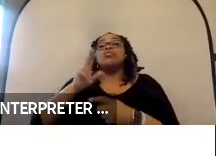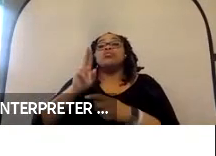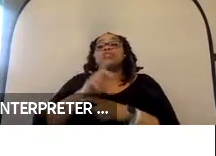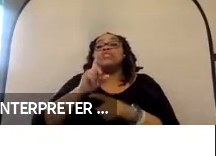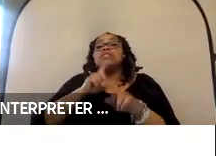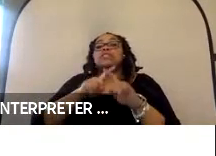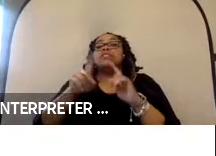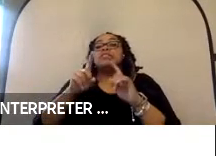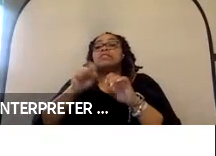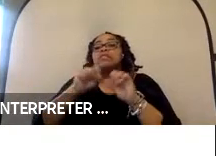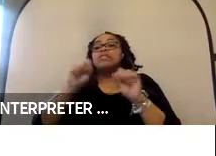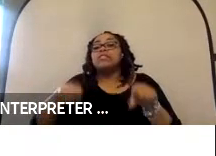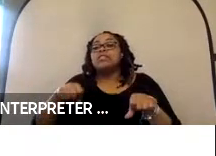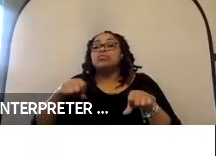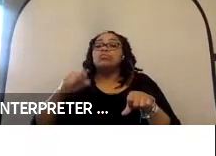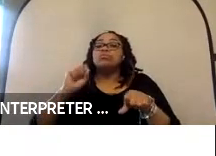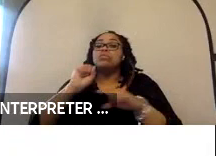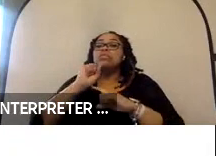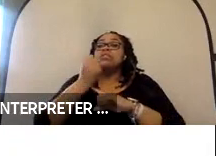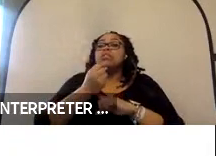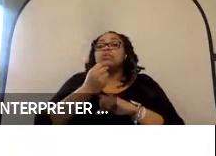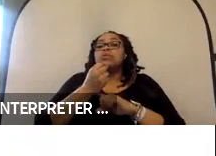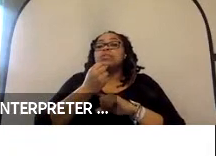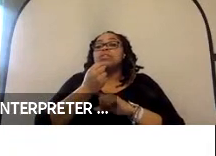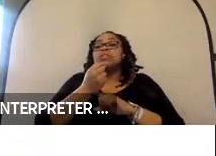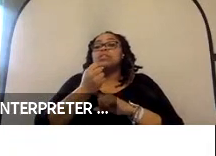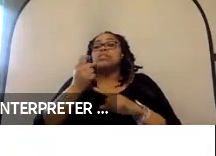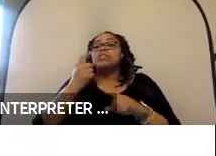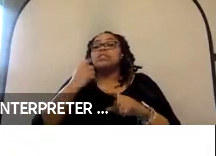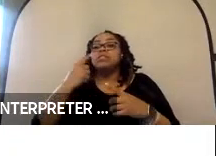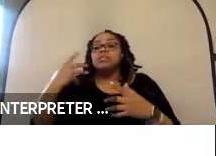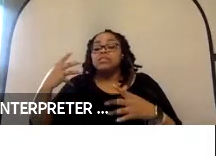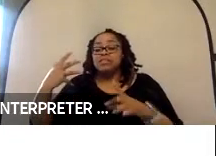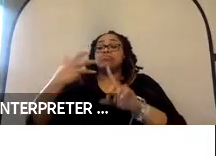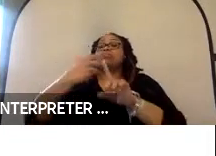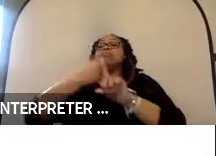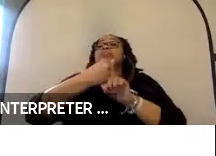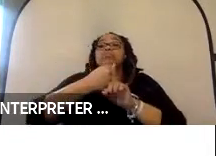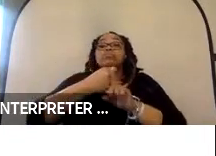what’s being proposed for (___) testing and side impact. So, here is a video of our